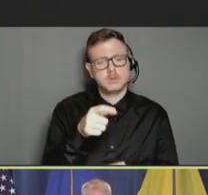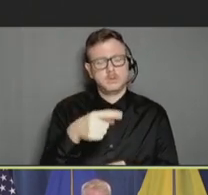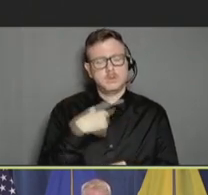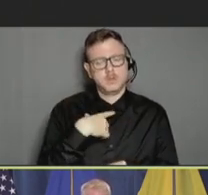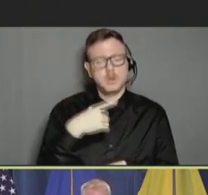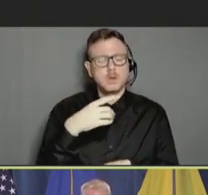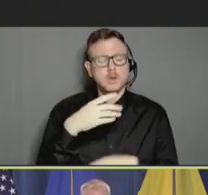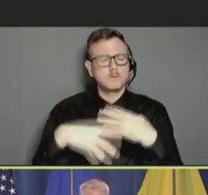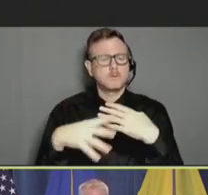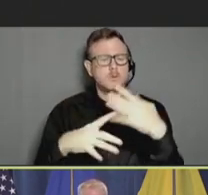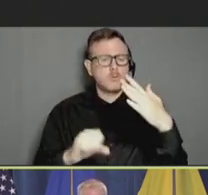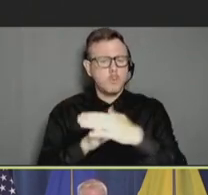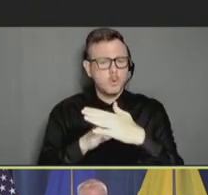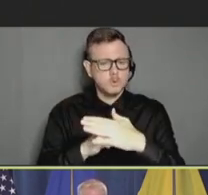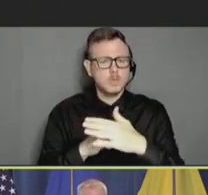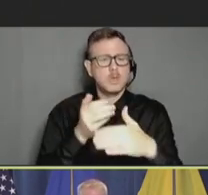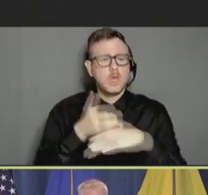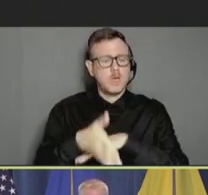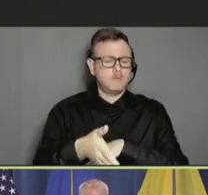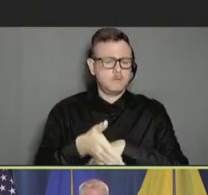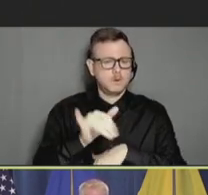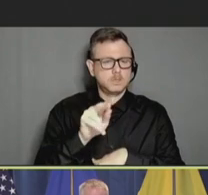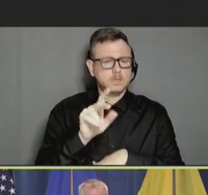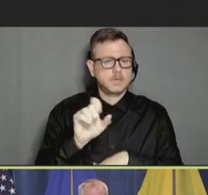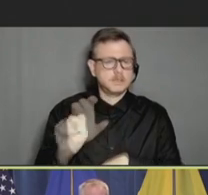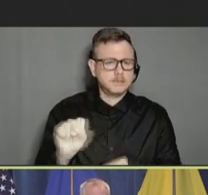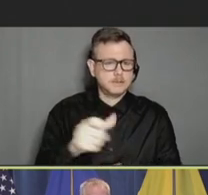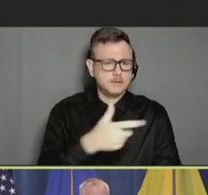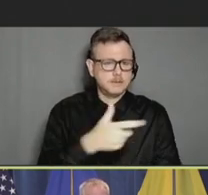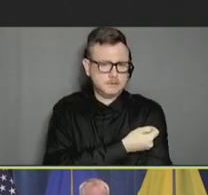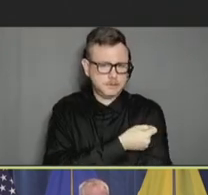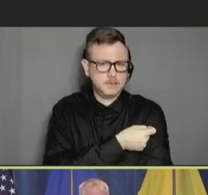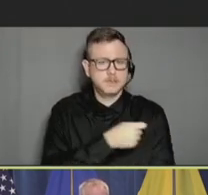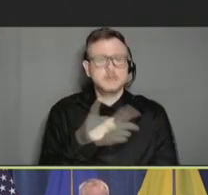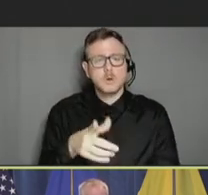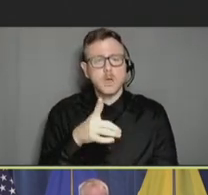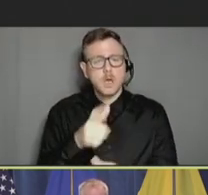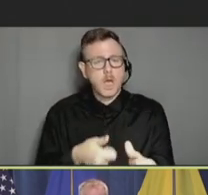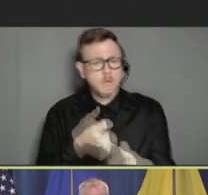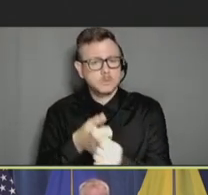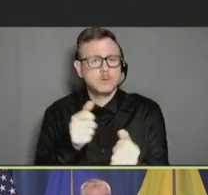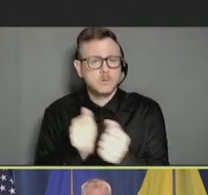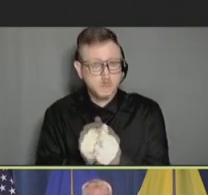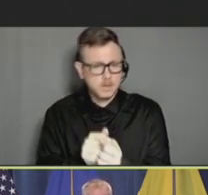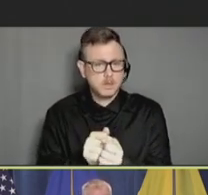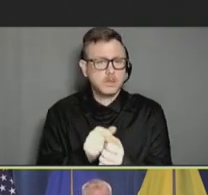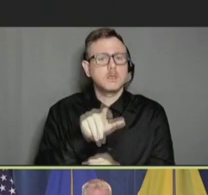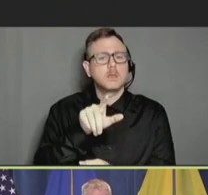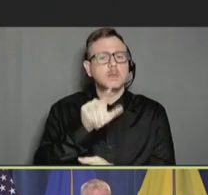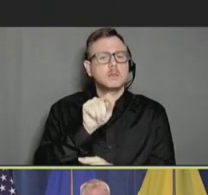vaccine. And April 23rd on updates around the thrombosis with thrombocytopenia syndrome